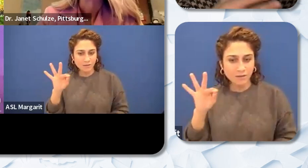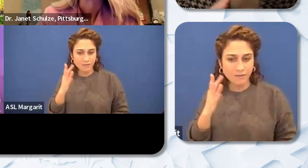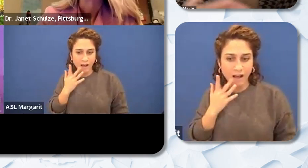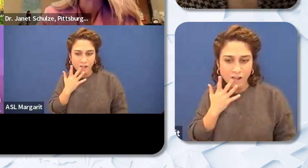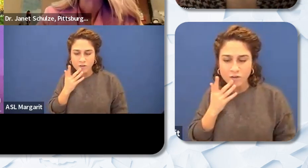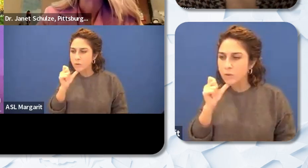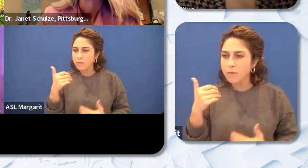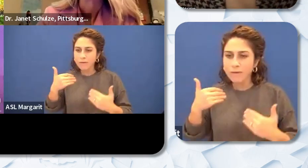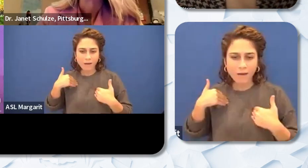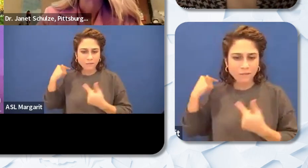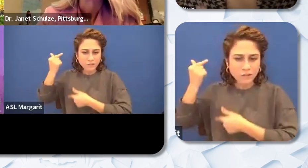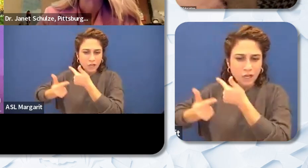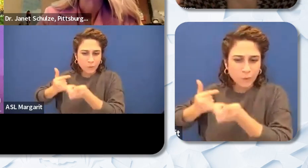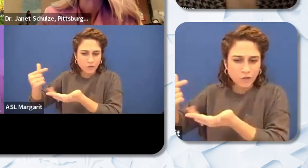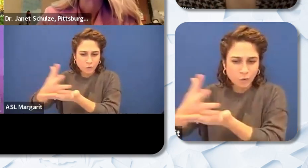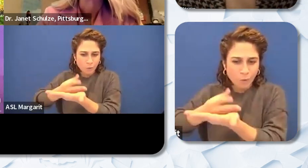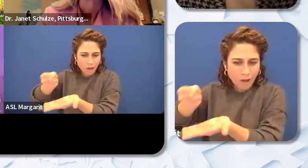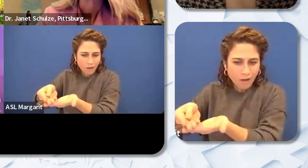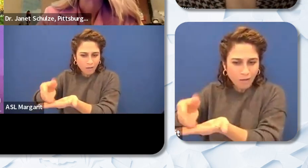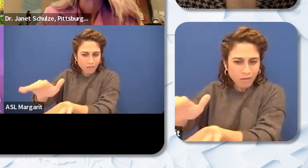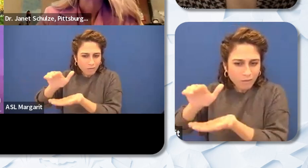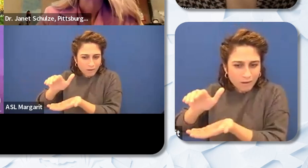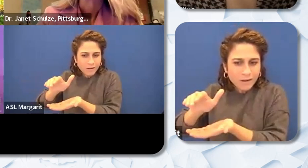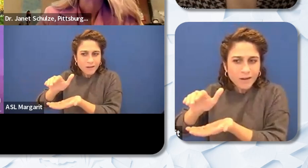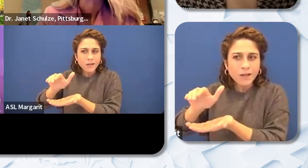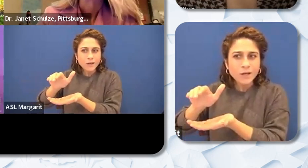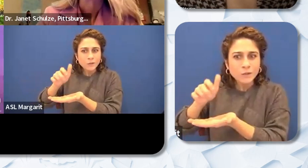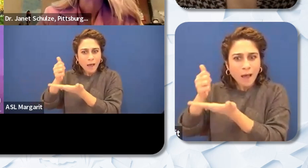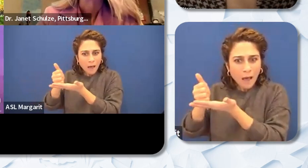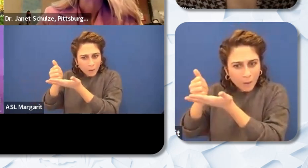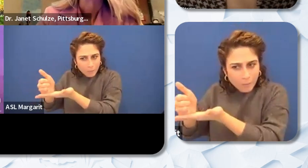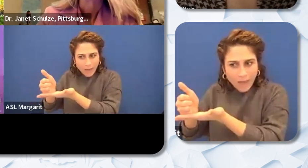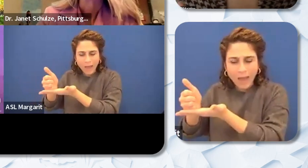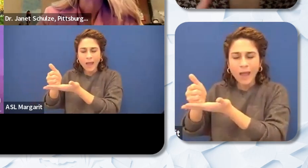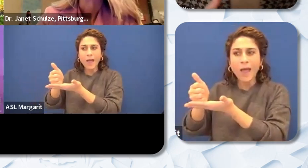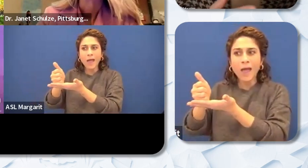to get to them through college and to help them get through teaching credentialing programs. They